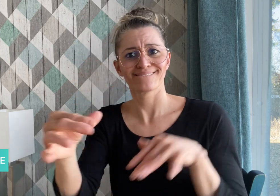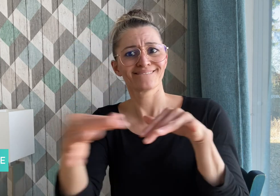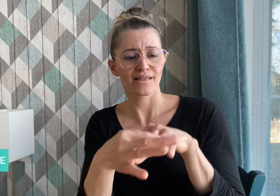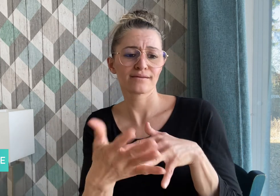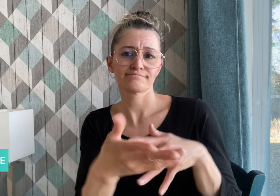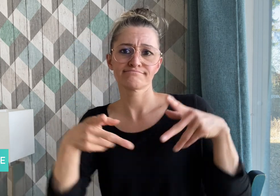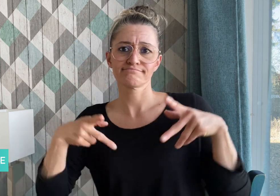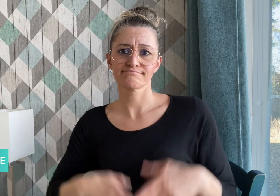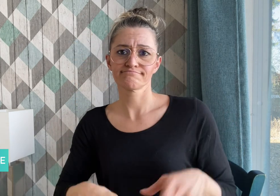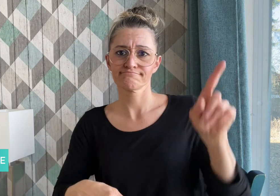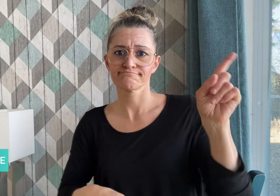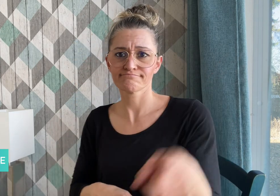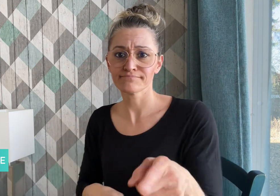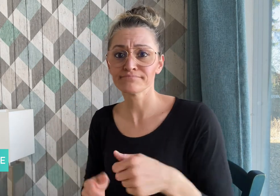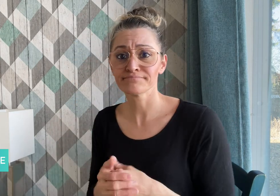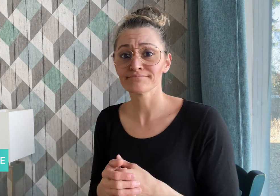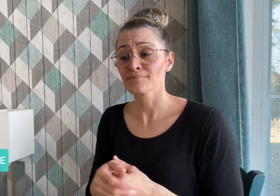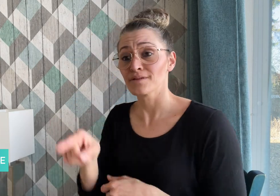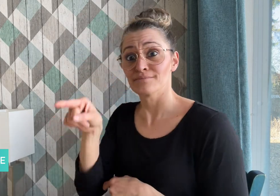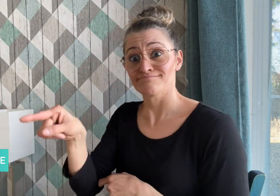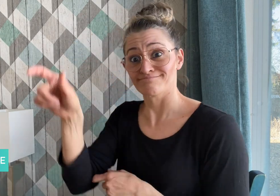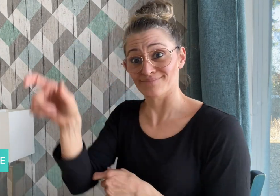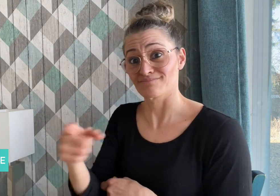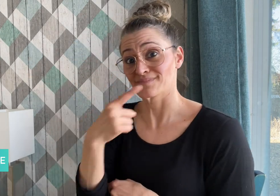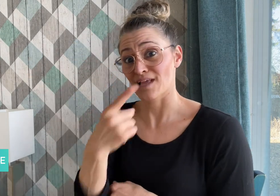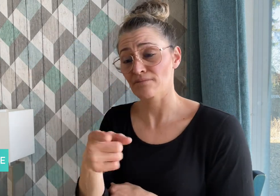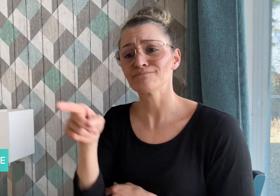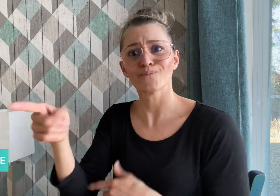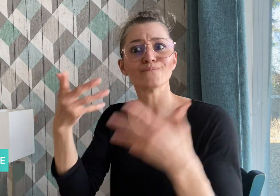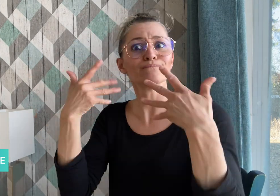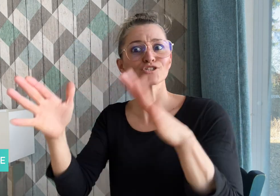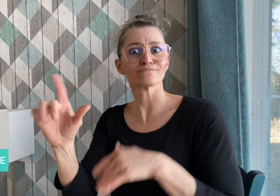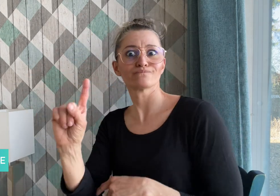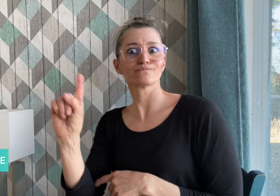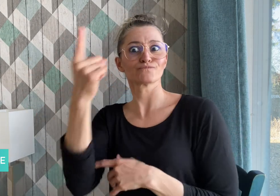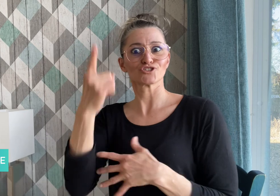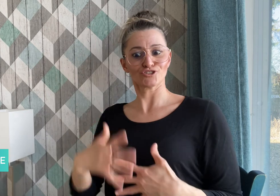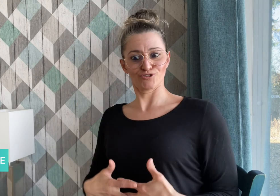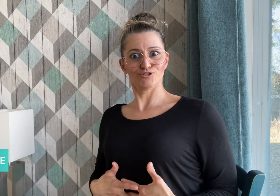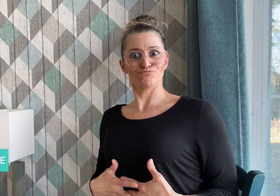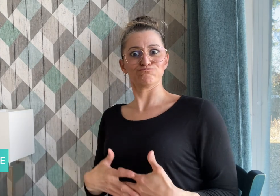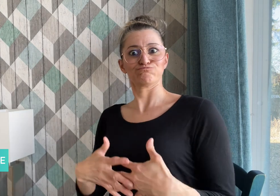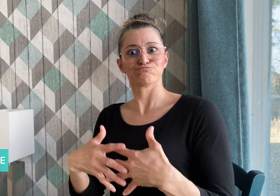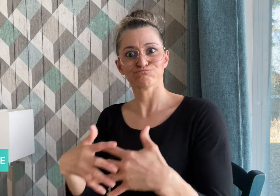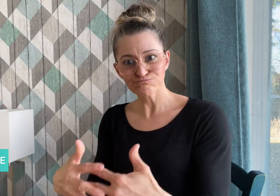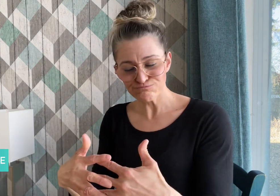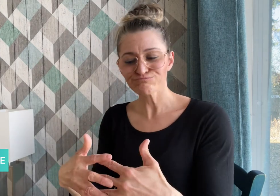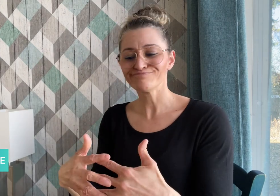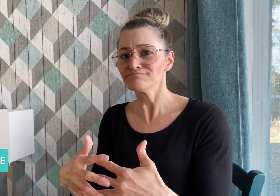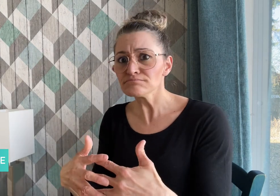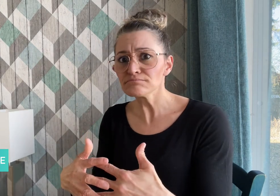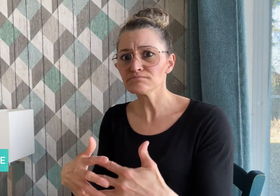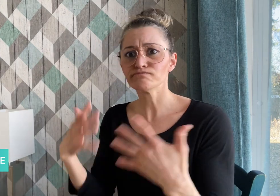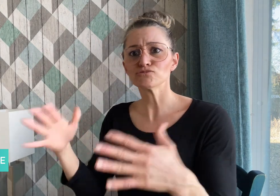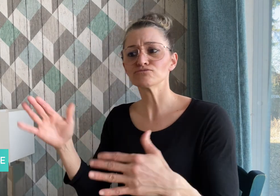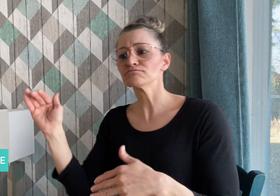about the possibility of an abortion in my first